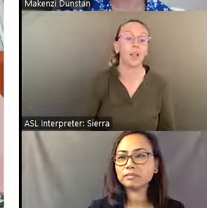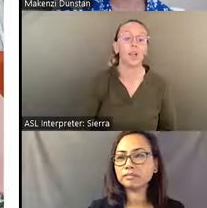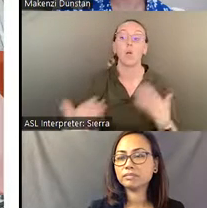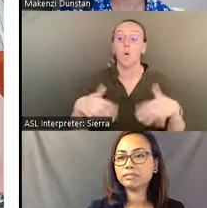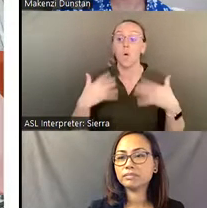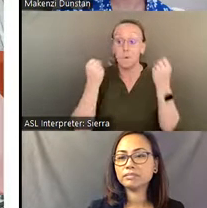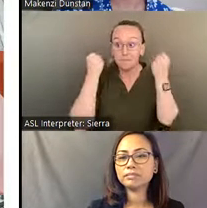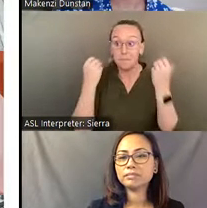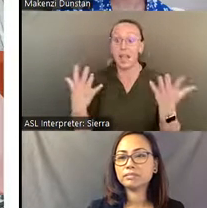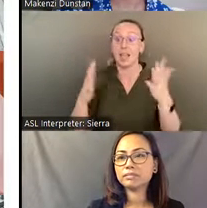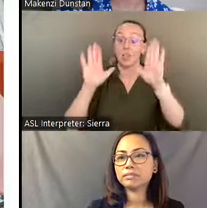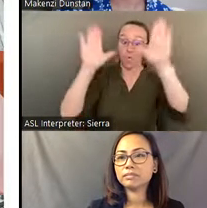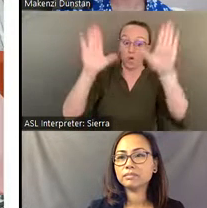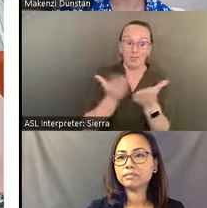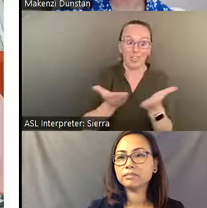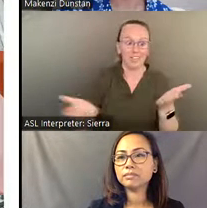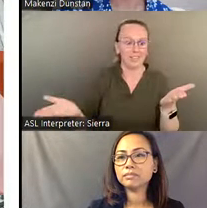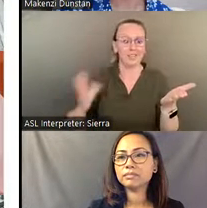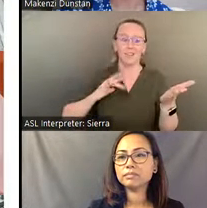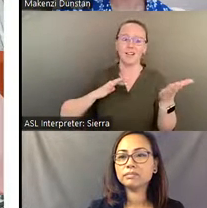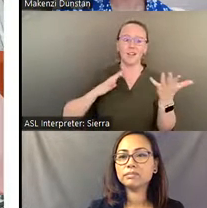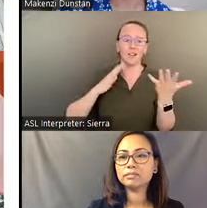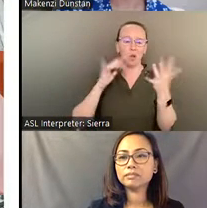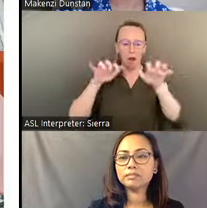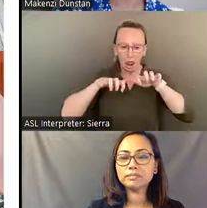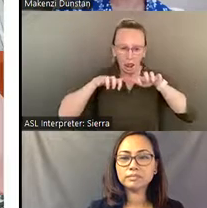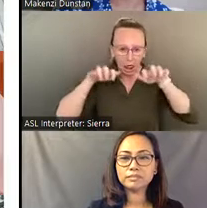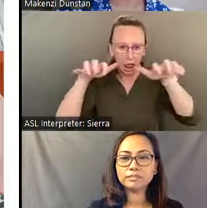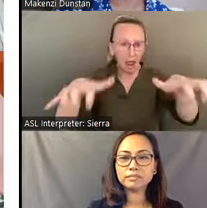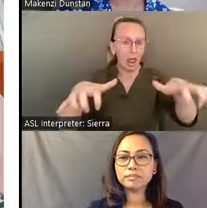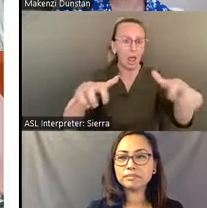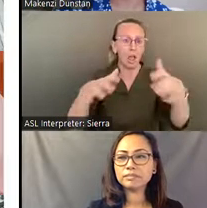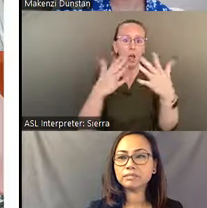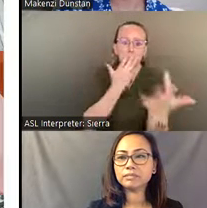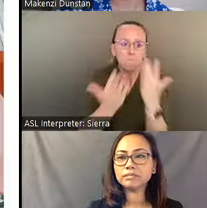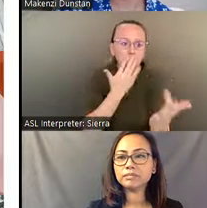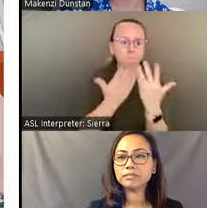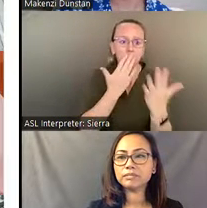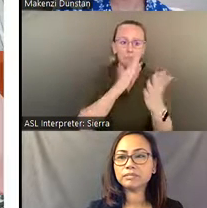The sheer scale, the density of decoration, and the profusion of color all from the imagination